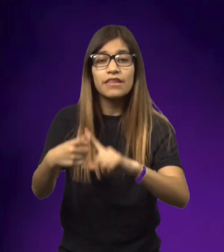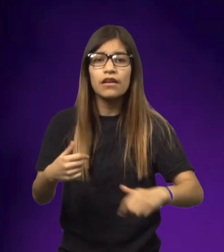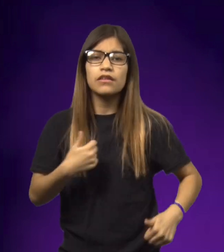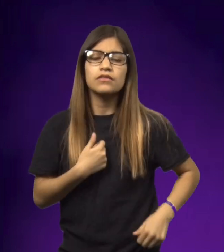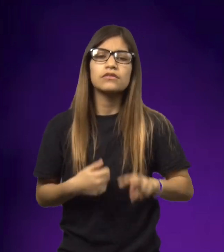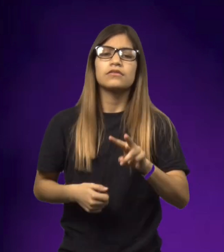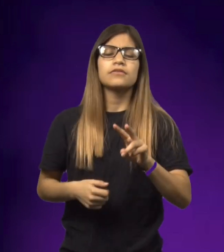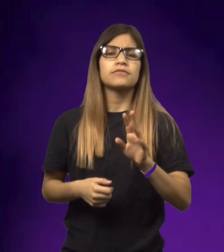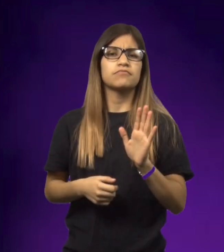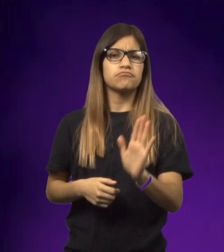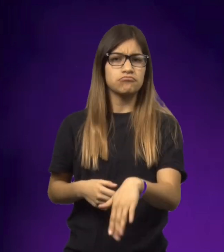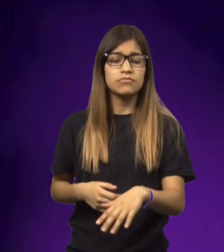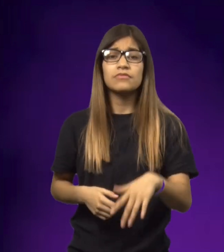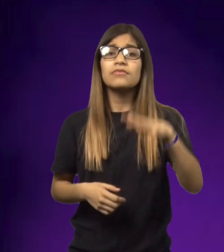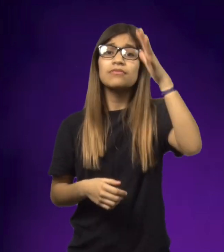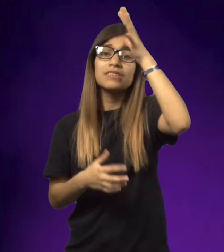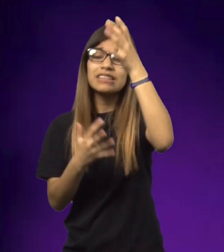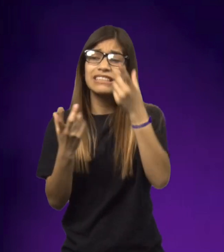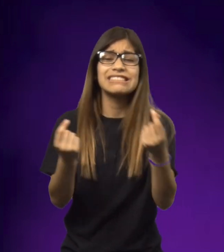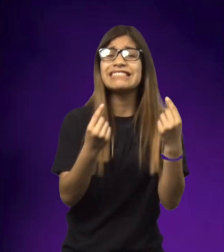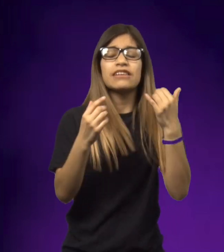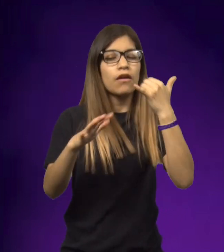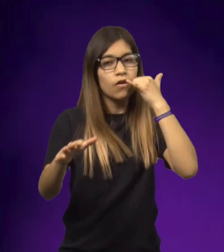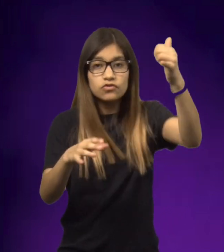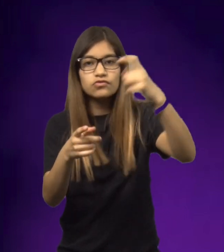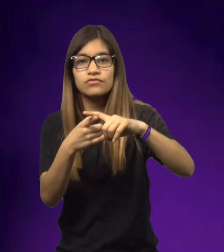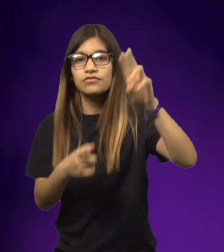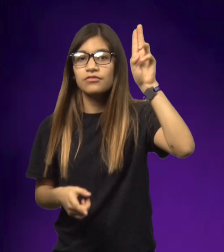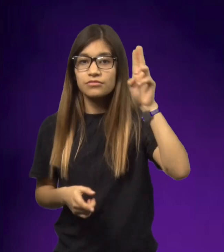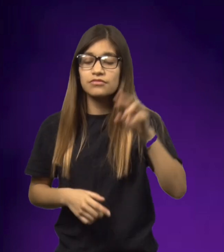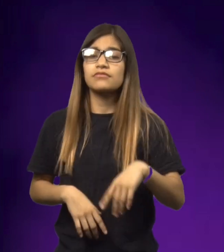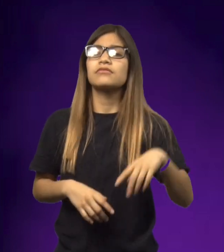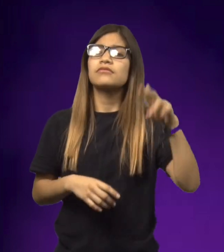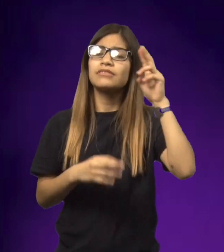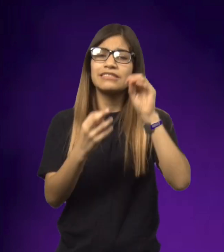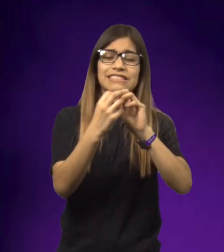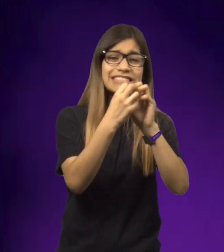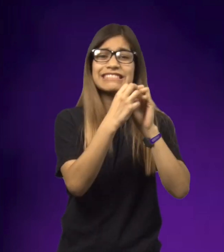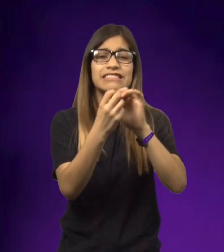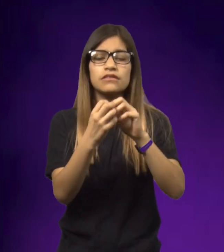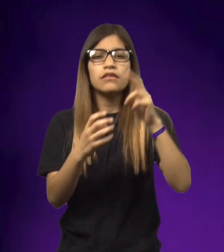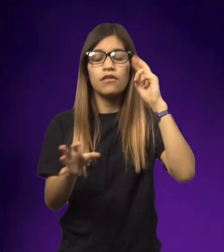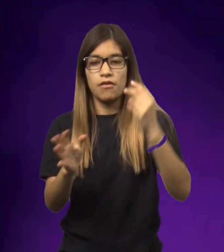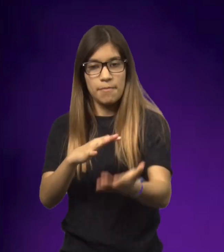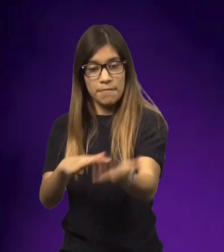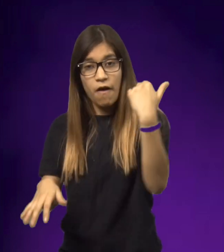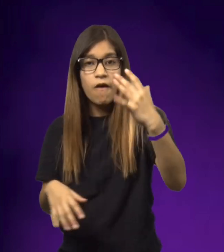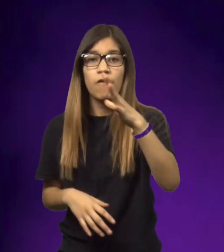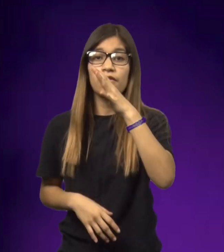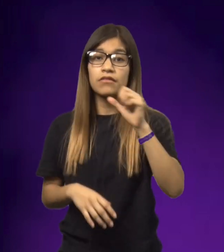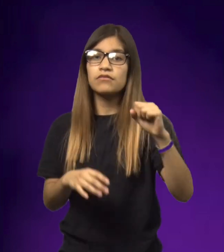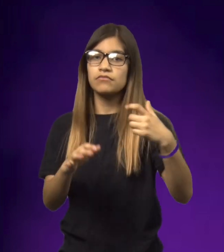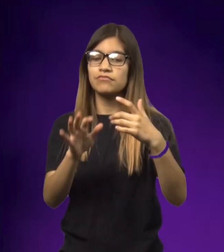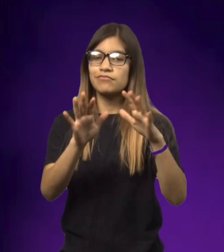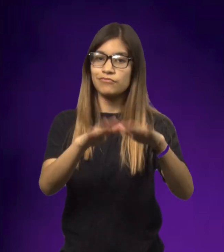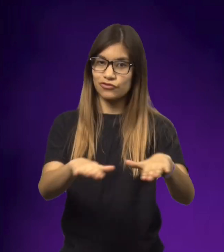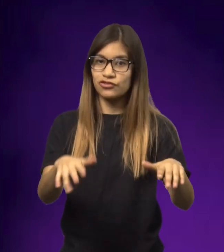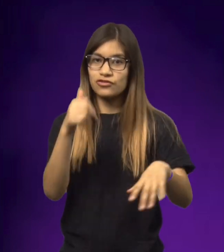So he took it out and showed it to the soldier and the soldier dismissed him. Dad trying to figure out what to do called Uncle Henrik.